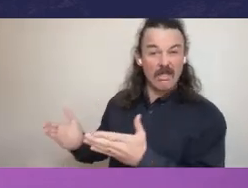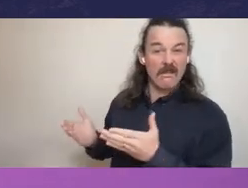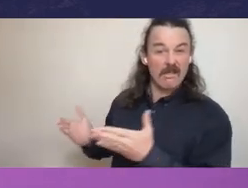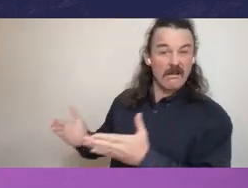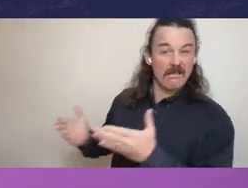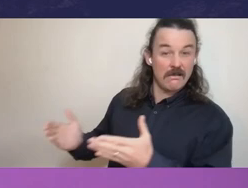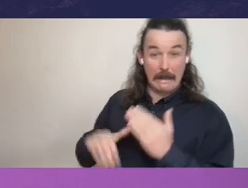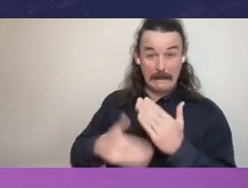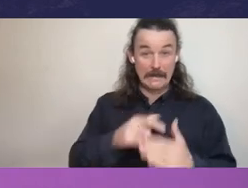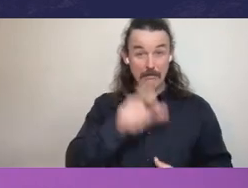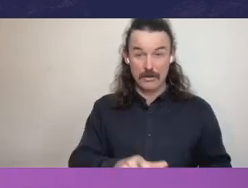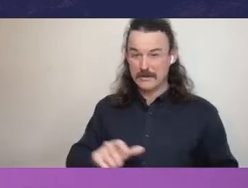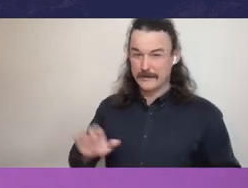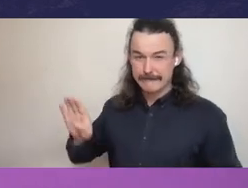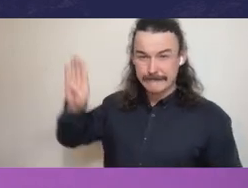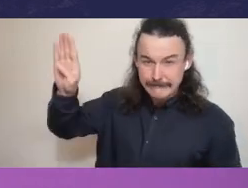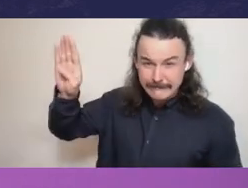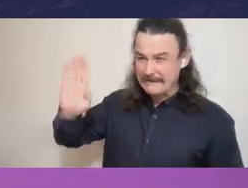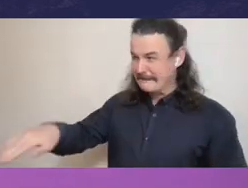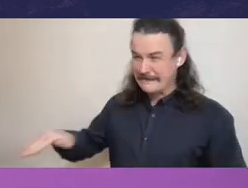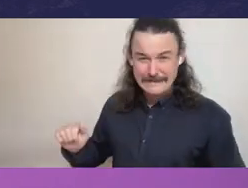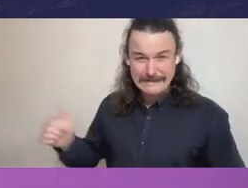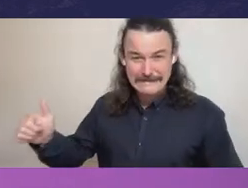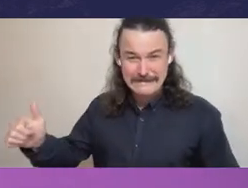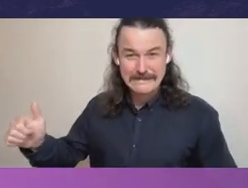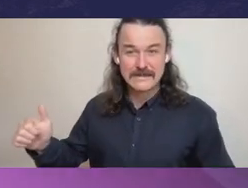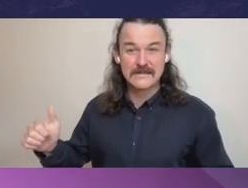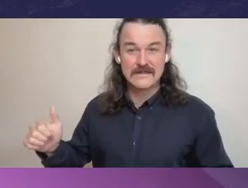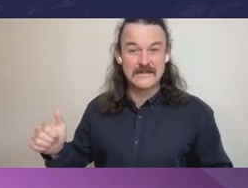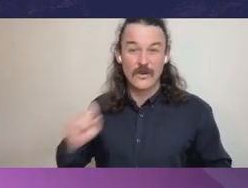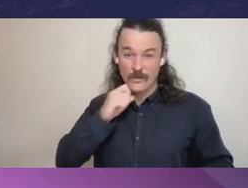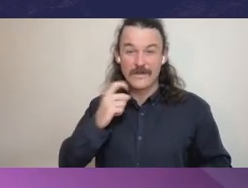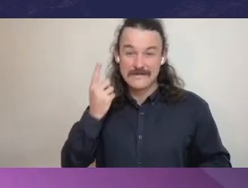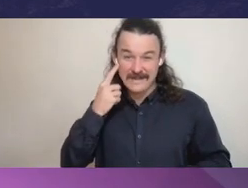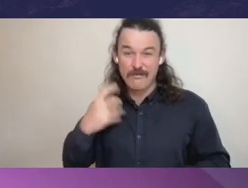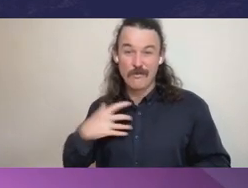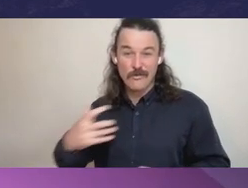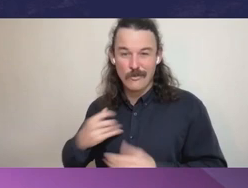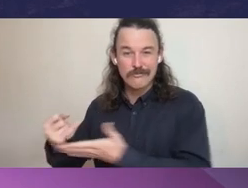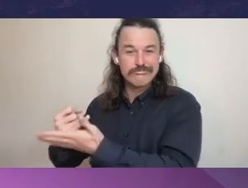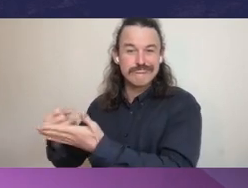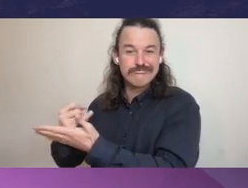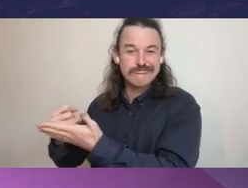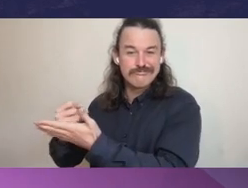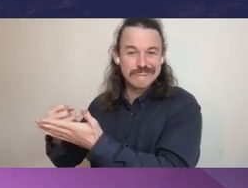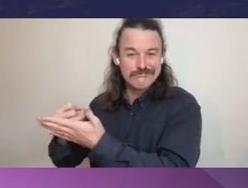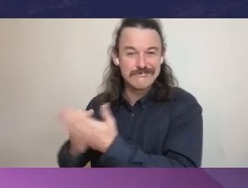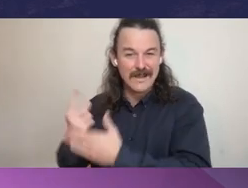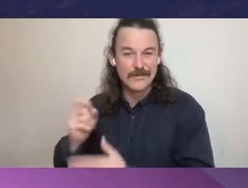a continuing increase, I fear, in soft corruption. Auditor-General Greaves: It's quite challenging, isn't it?